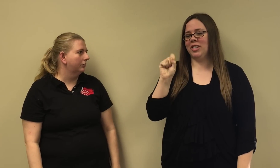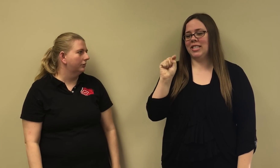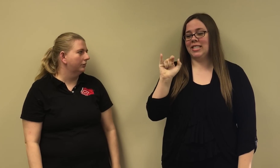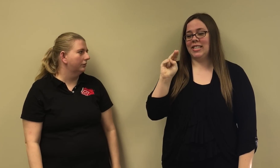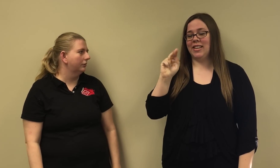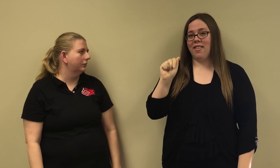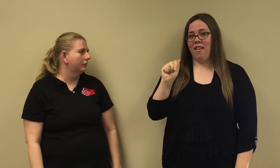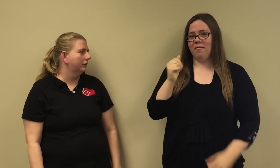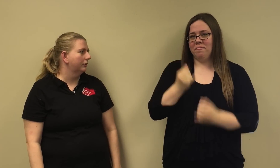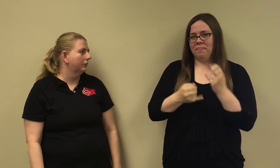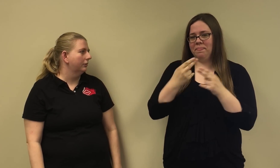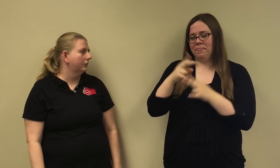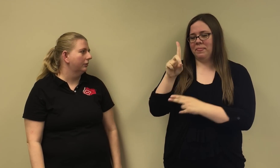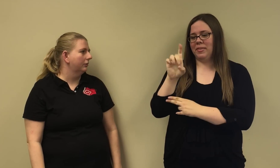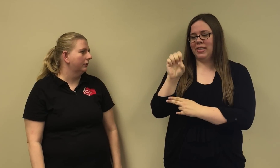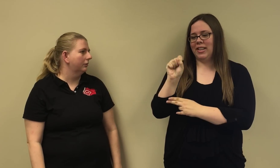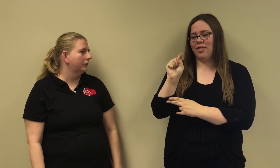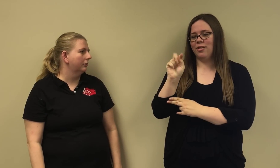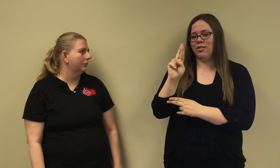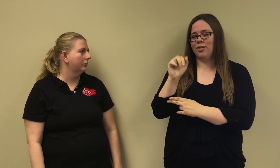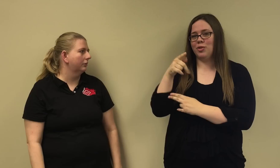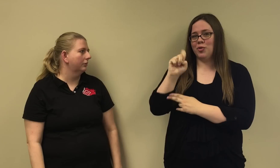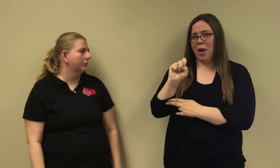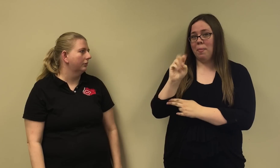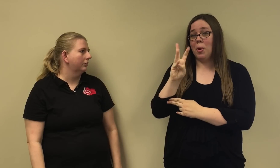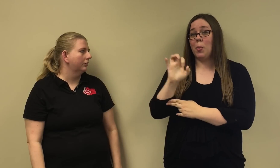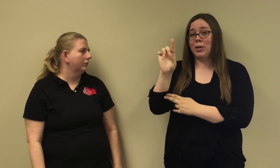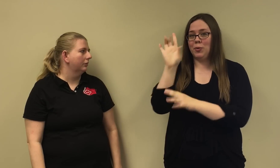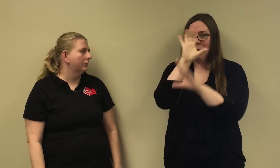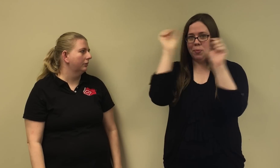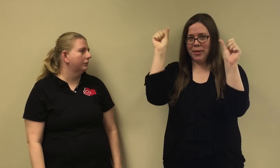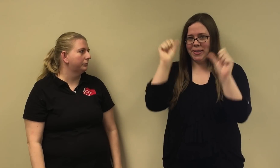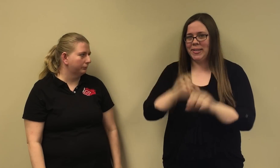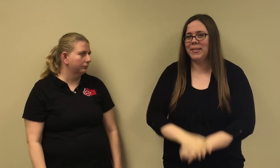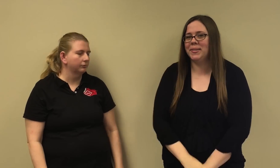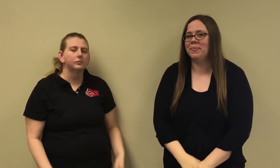Hello, I'm Christina DeStrampe, the current WisRID President